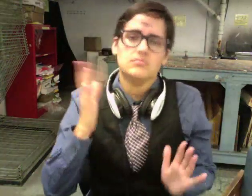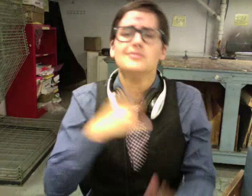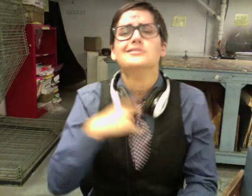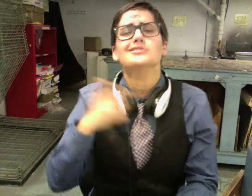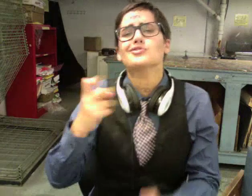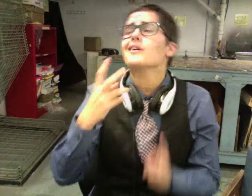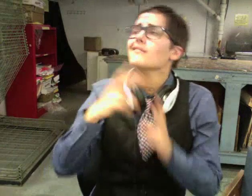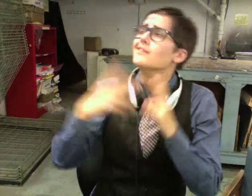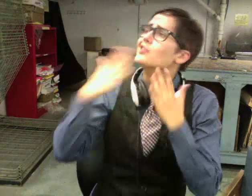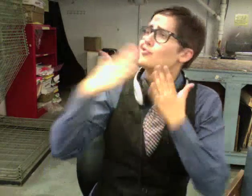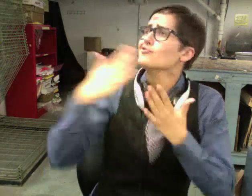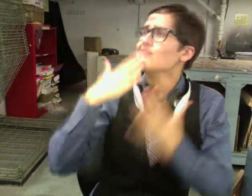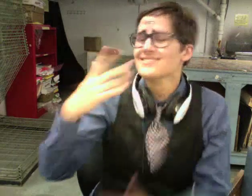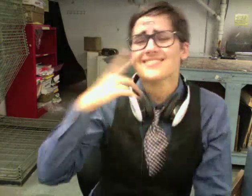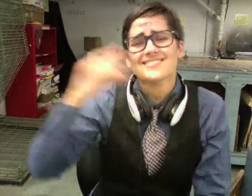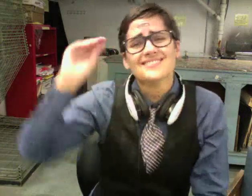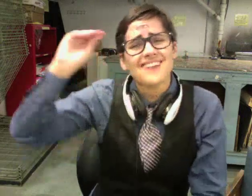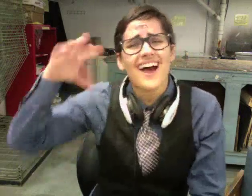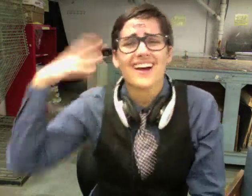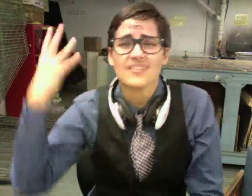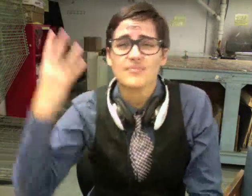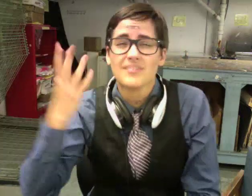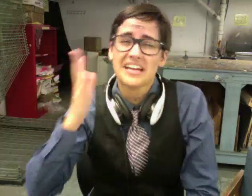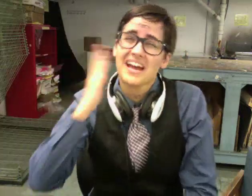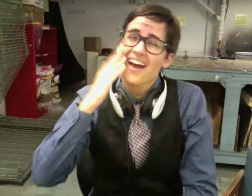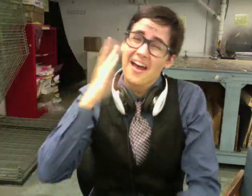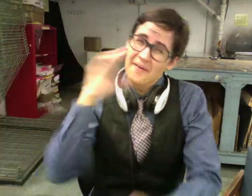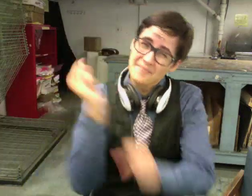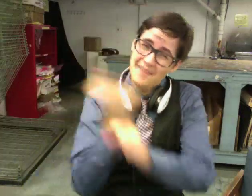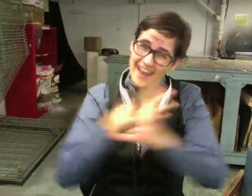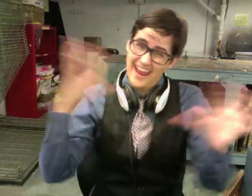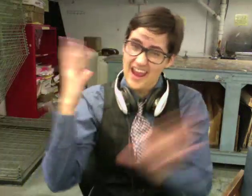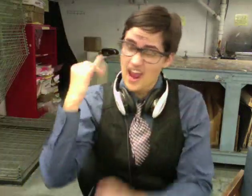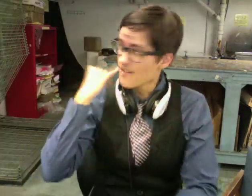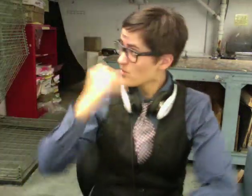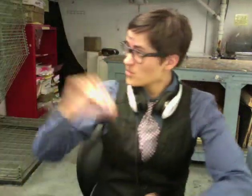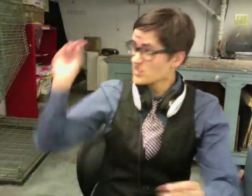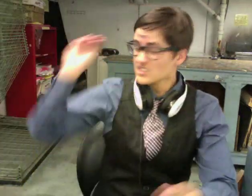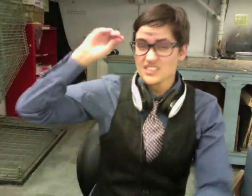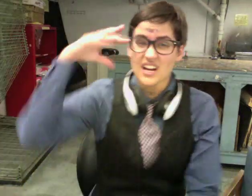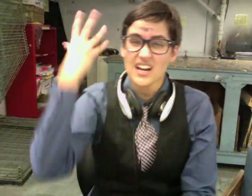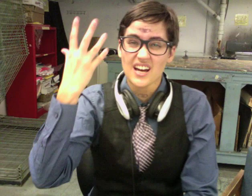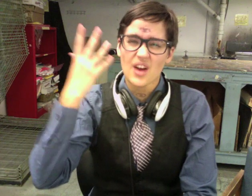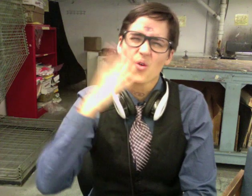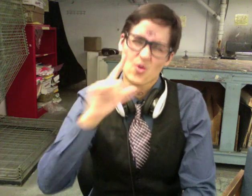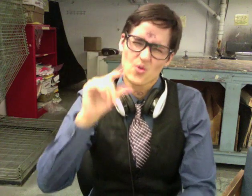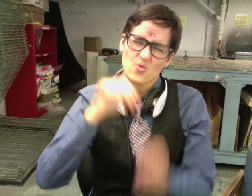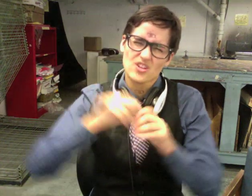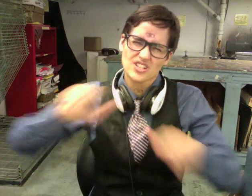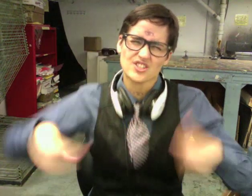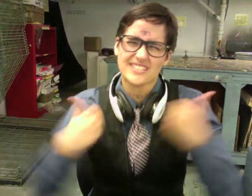at all. It's easy to forget in this hot, hot, hot desert climate, but things would actually